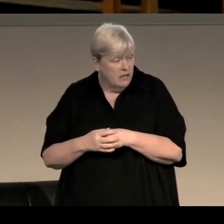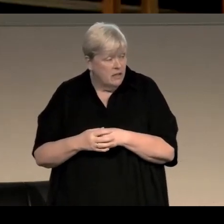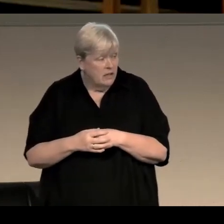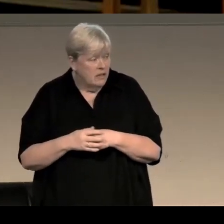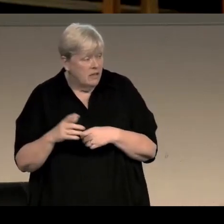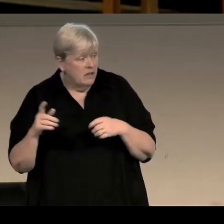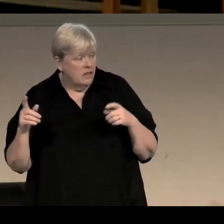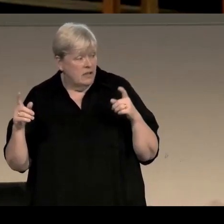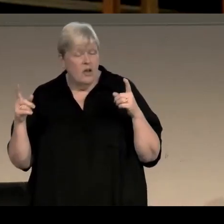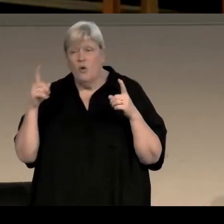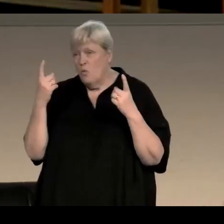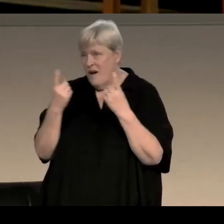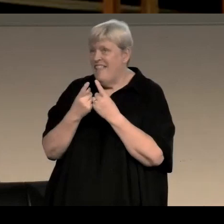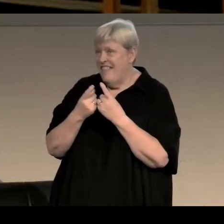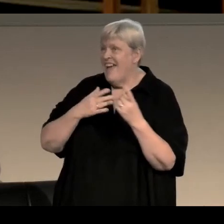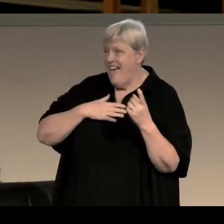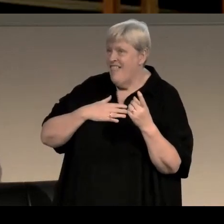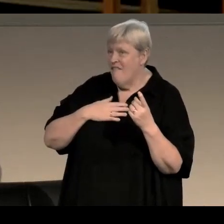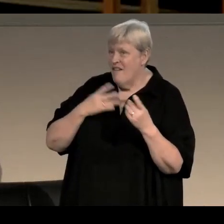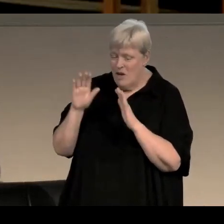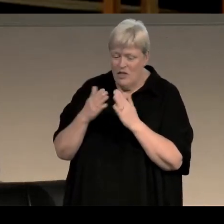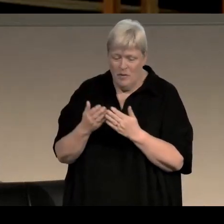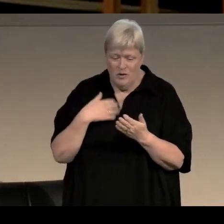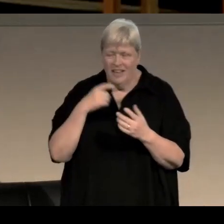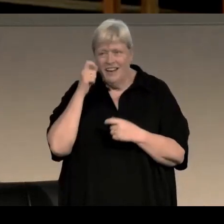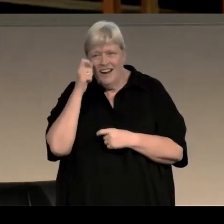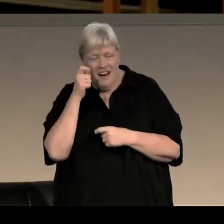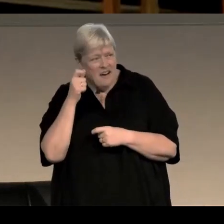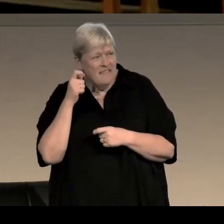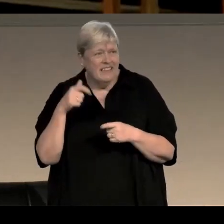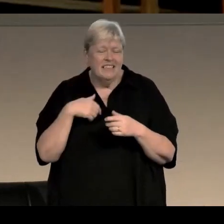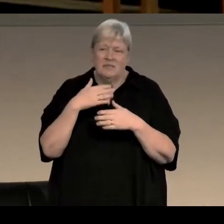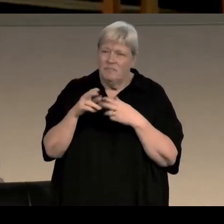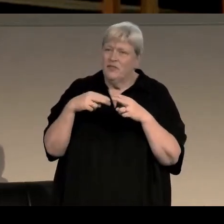what one of the things I loved about this novel is how carefully rendered that newspaper office is,